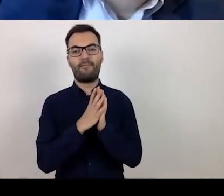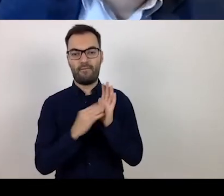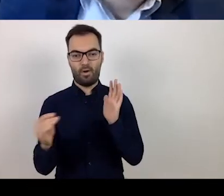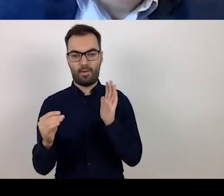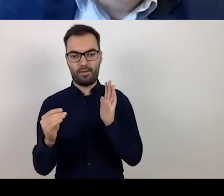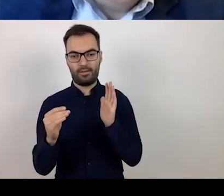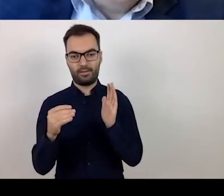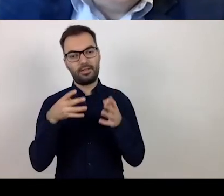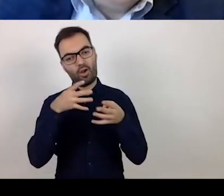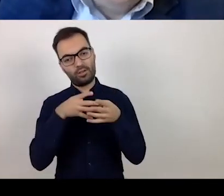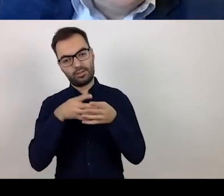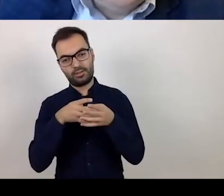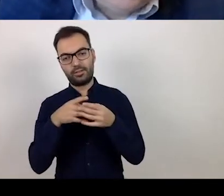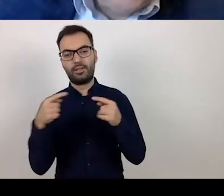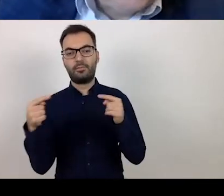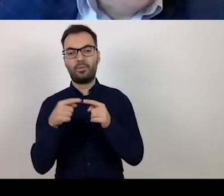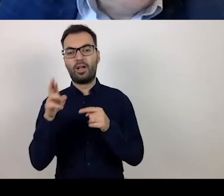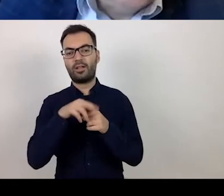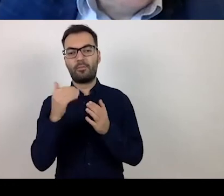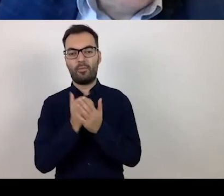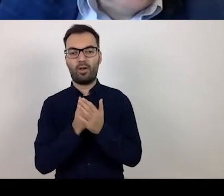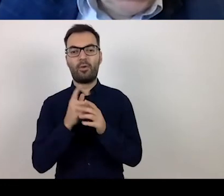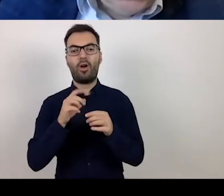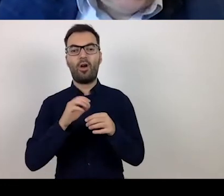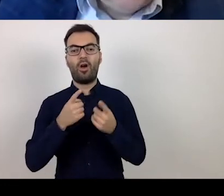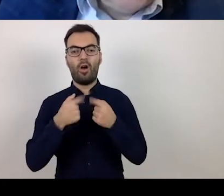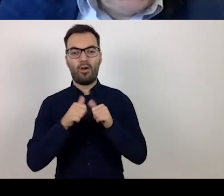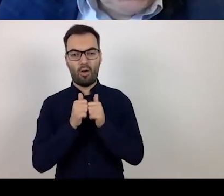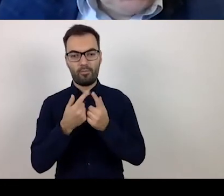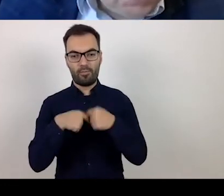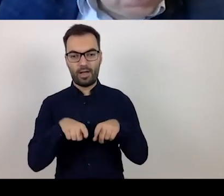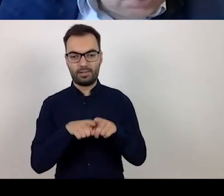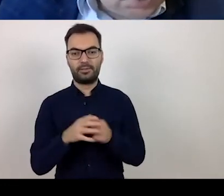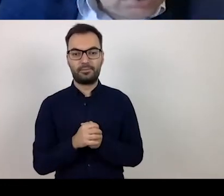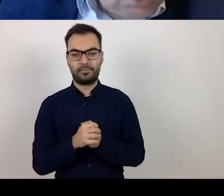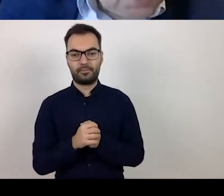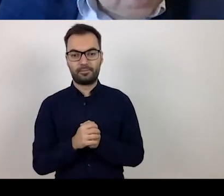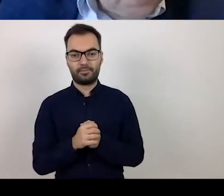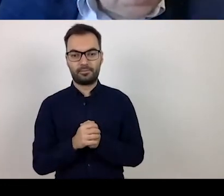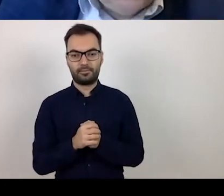under the ROP of the Warmińsko-Mazurskie Voivodeship. When discussing this matter,